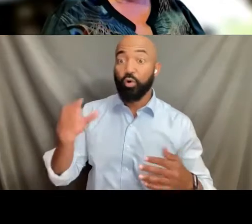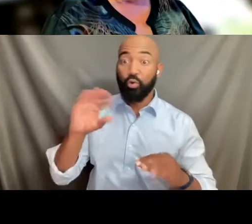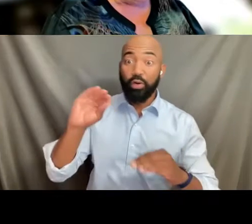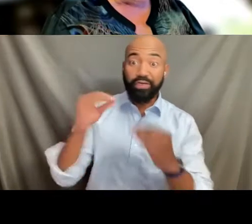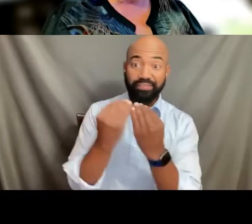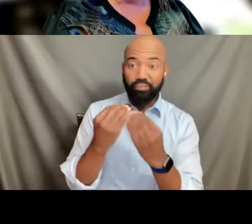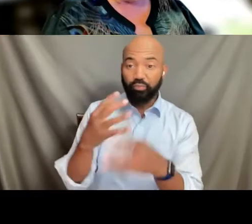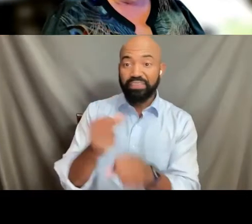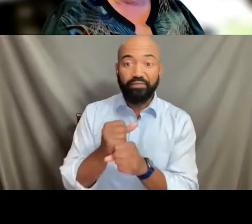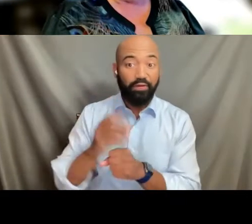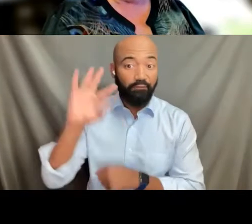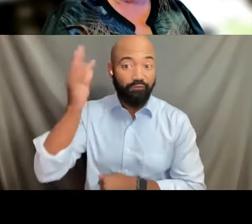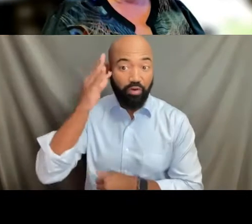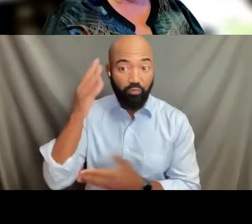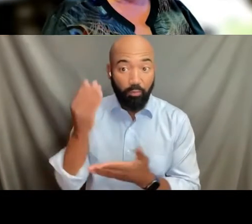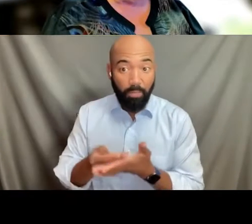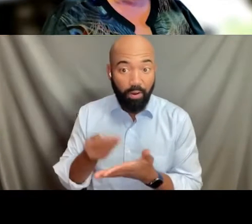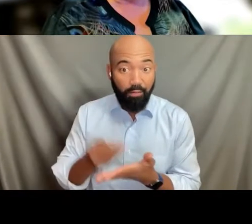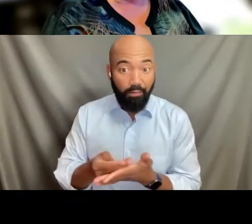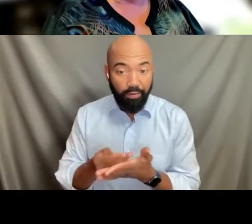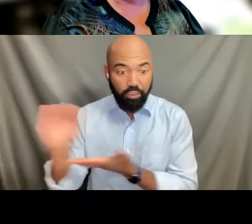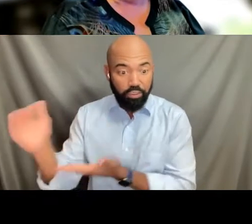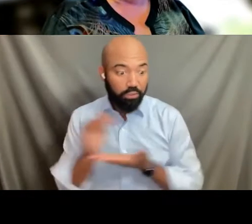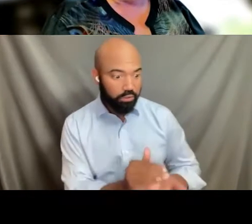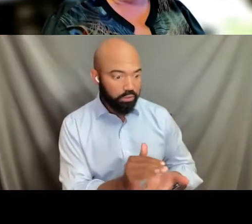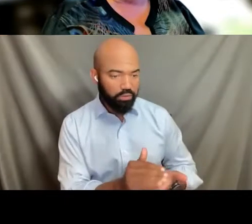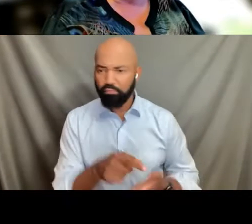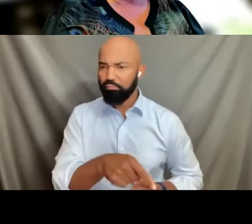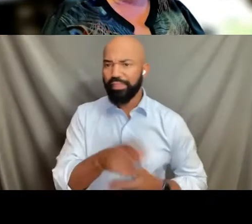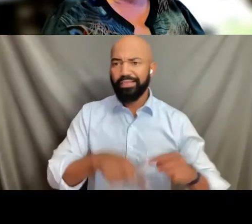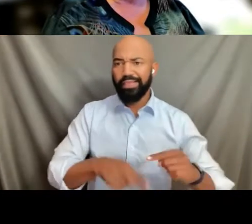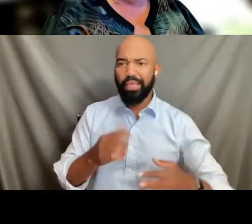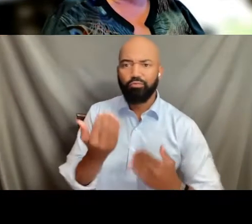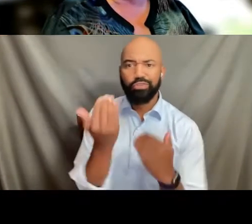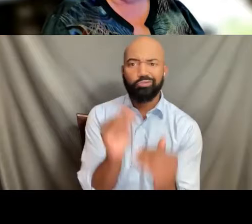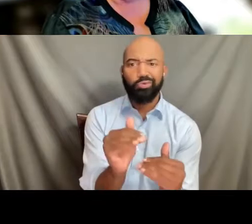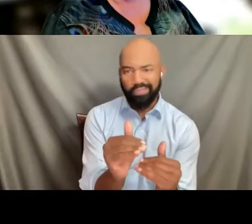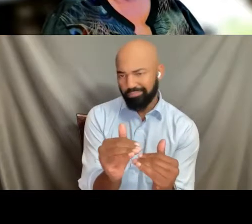to not deny or restrict access to healthcare based on sex,